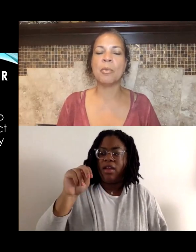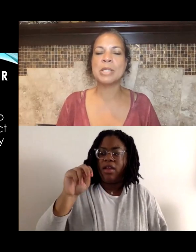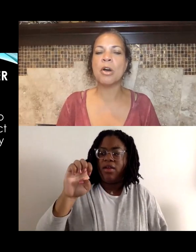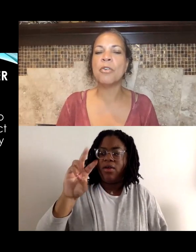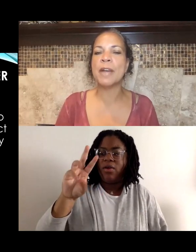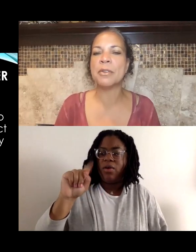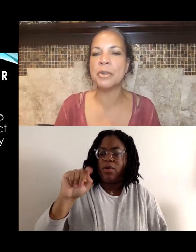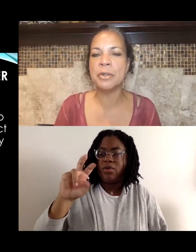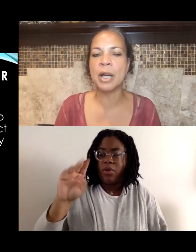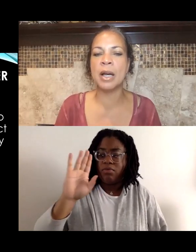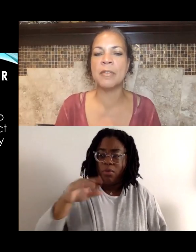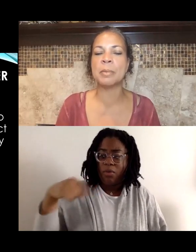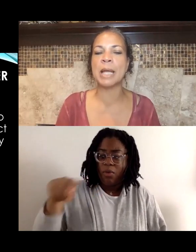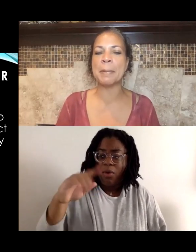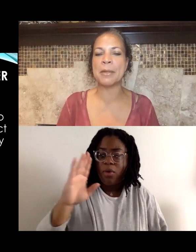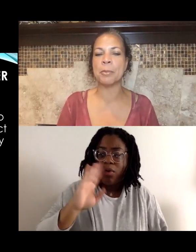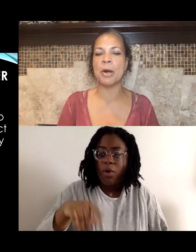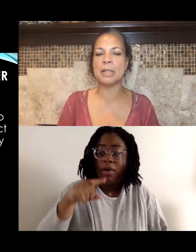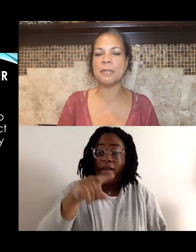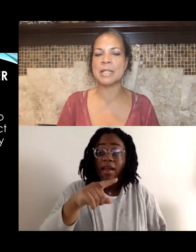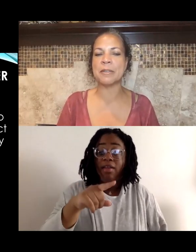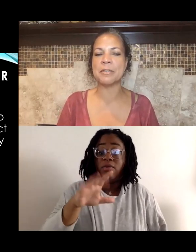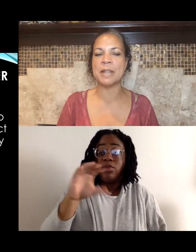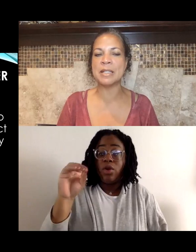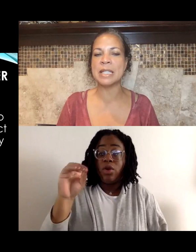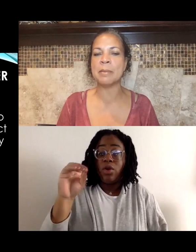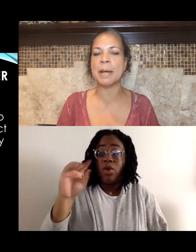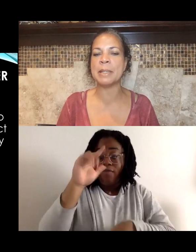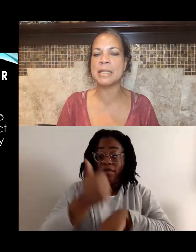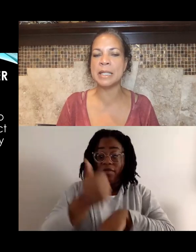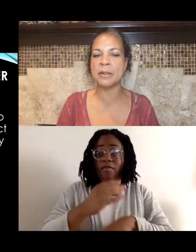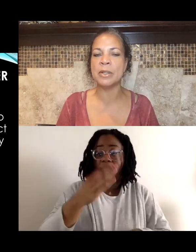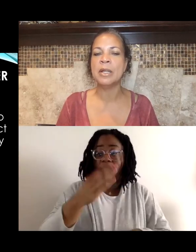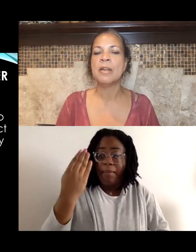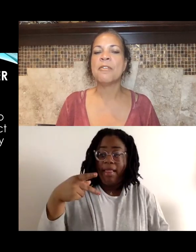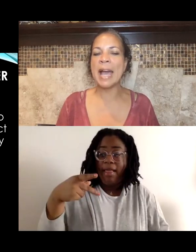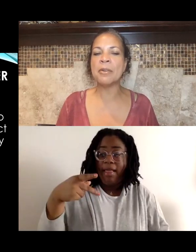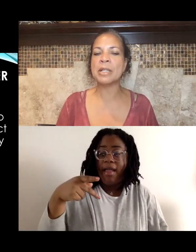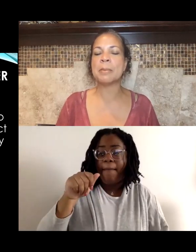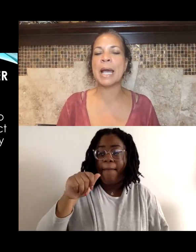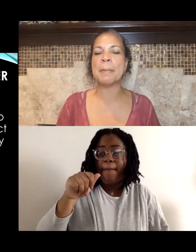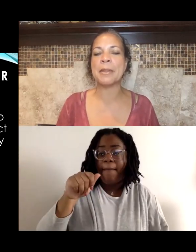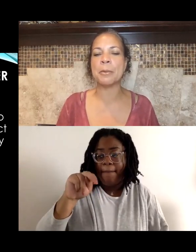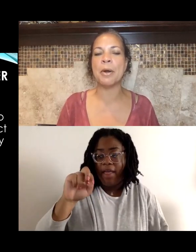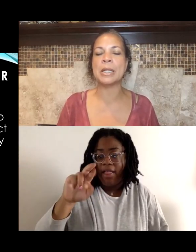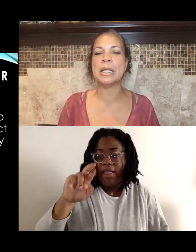was the co-founder of the Black Panther Party. for Self-Defense. He and Bobby Seale founded the Black Panther Party,